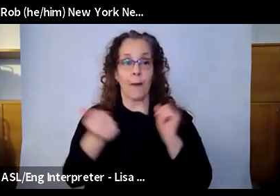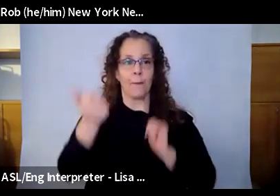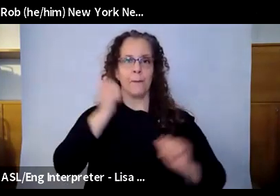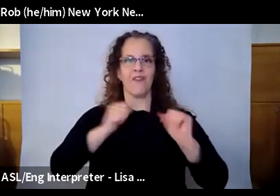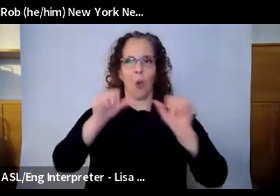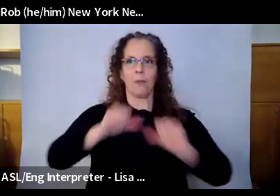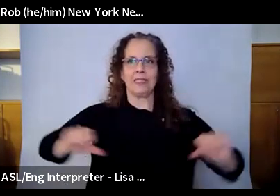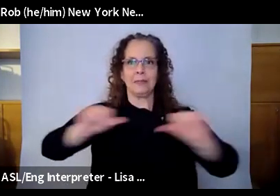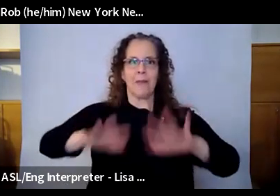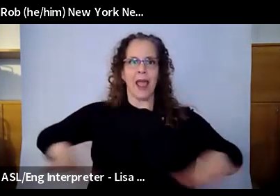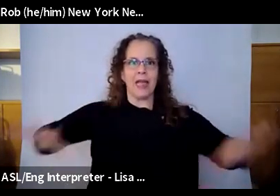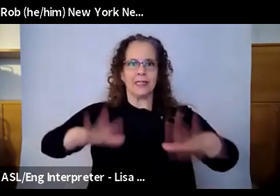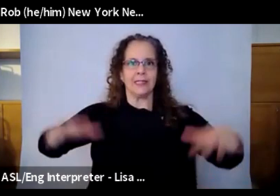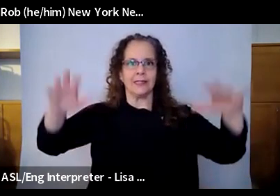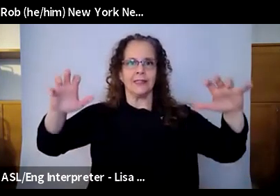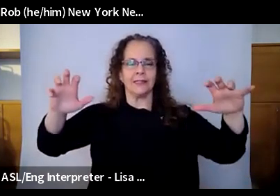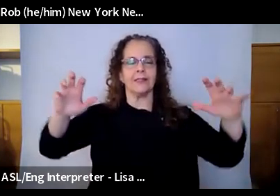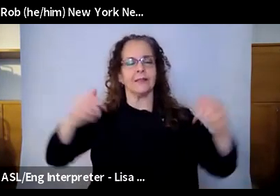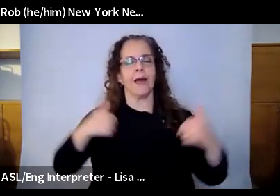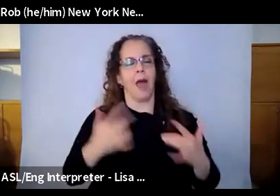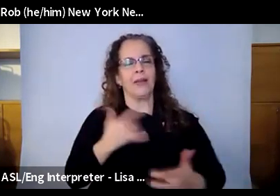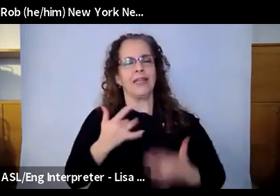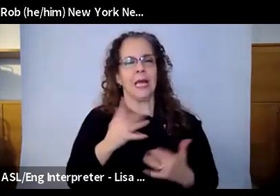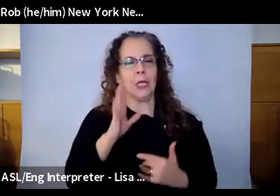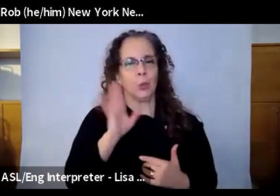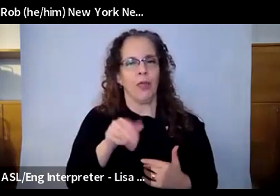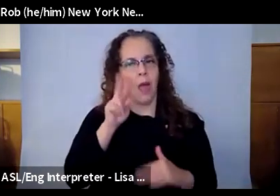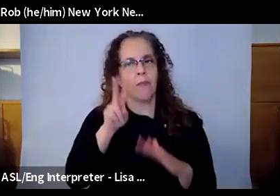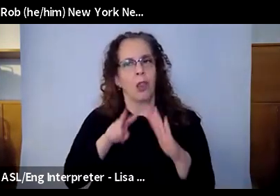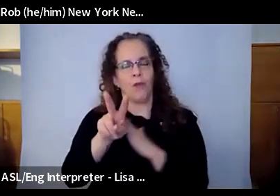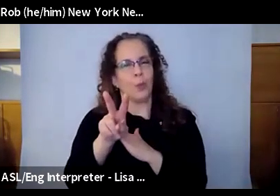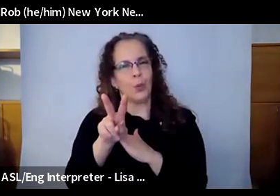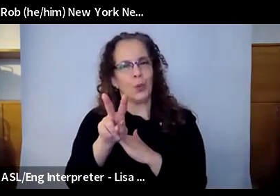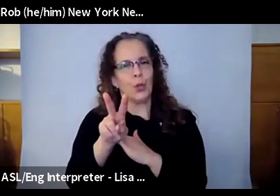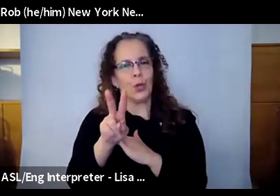spaces as such. And, like, I dream of that day that we will